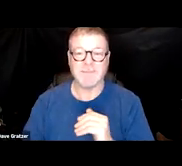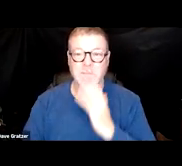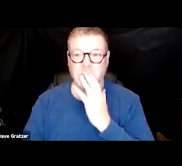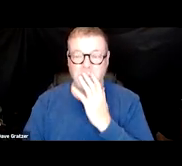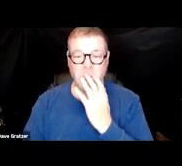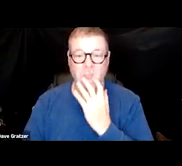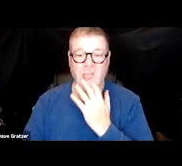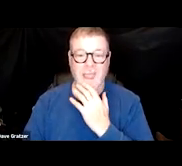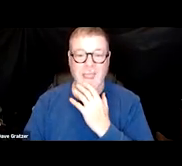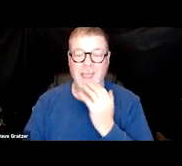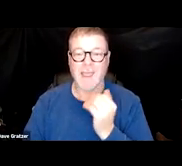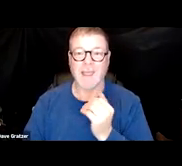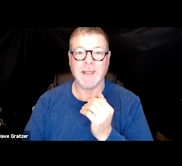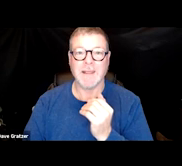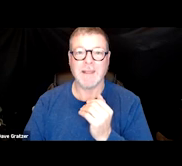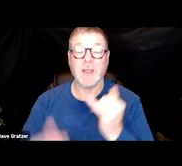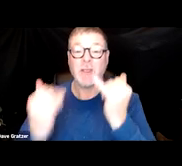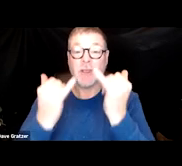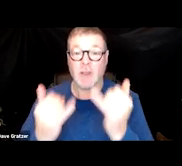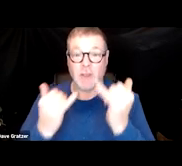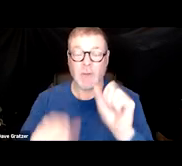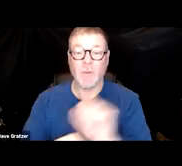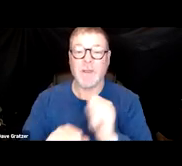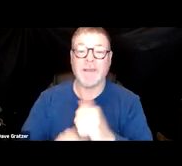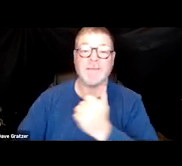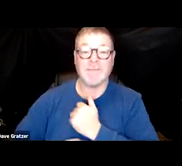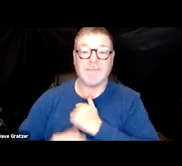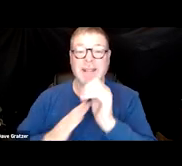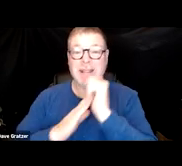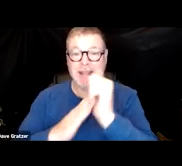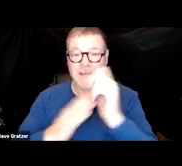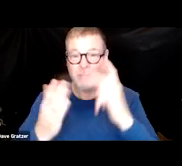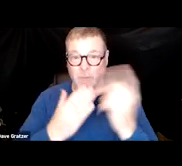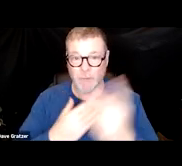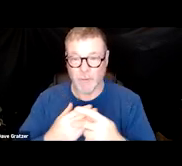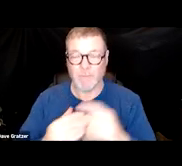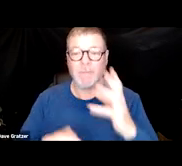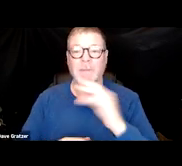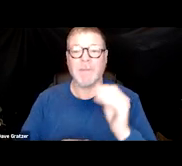Yeah. - I currently work at Veterans Leadership Program and I was hired about two years ago